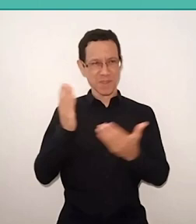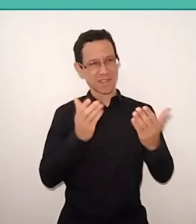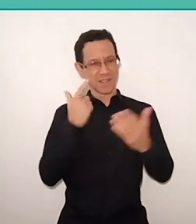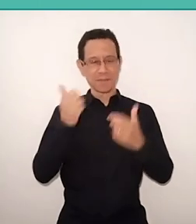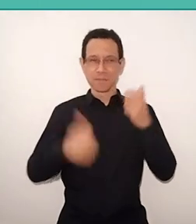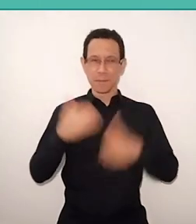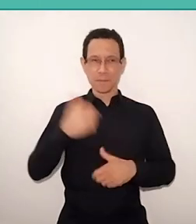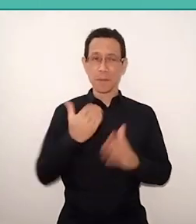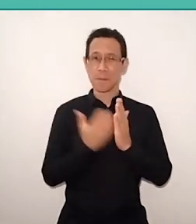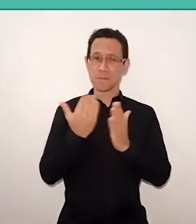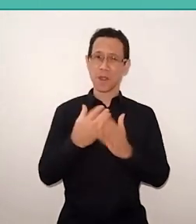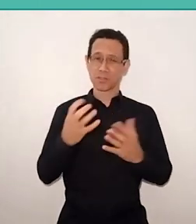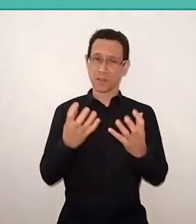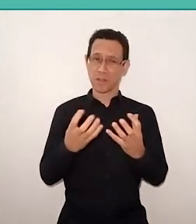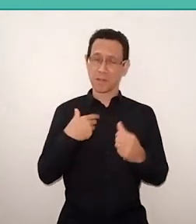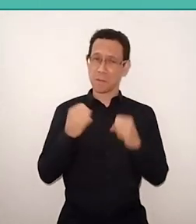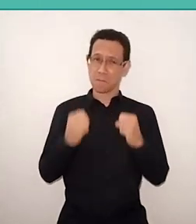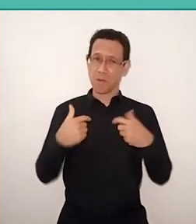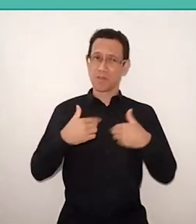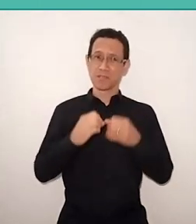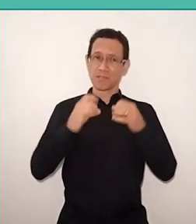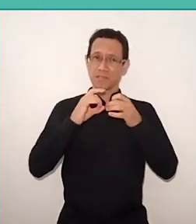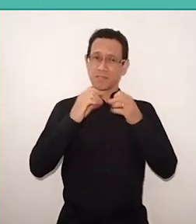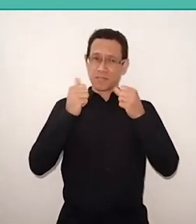if you allow me, the last speaks of professor Akkari,